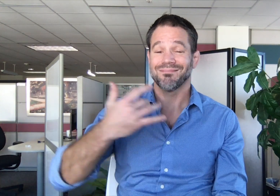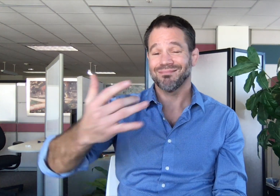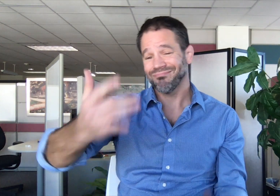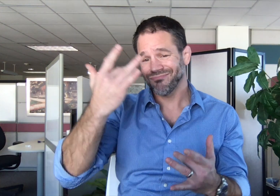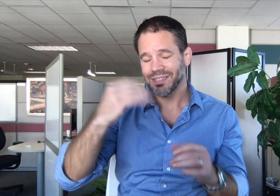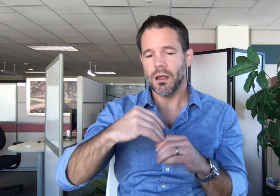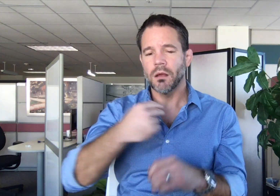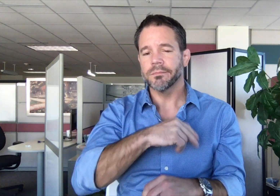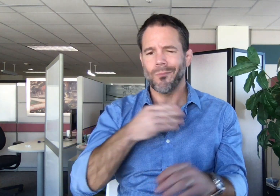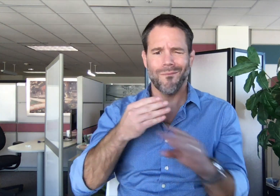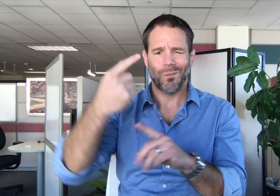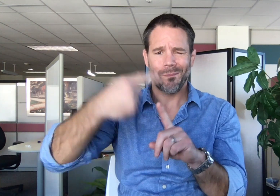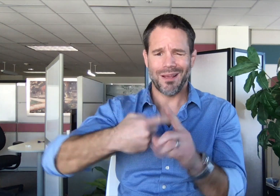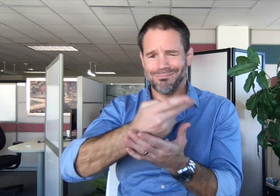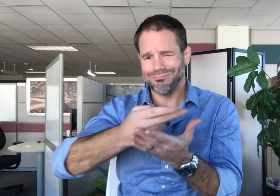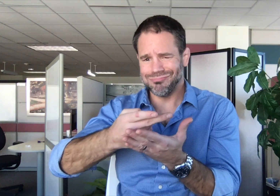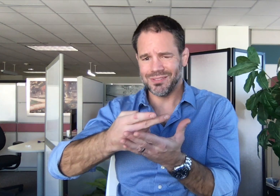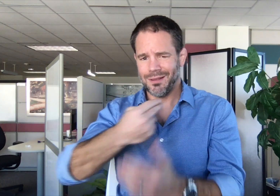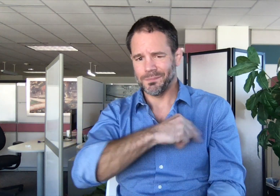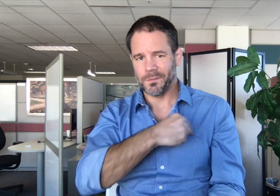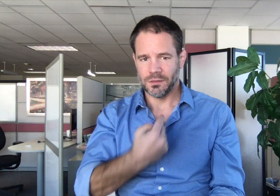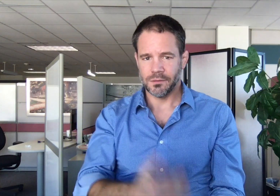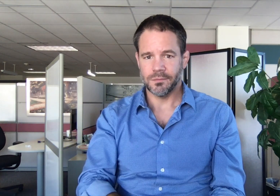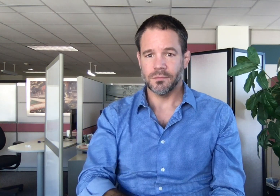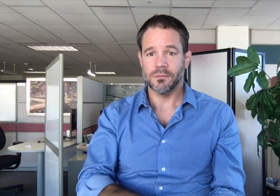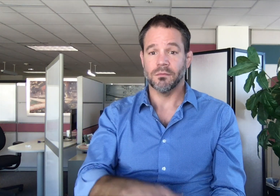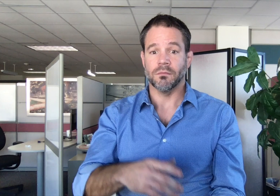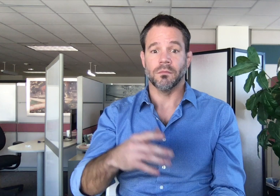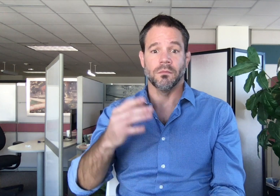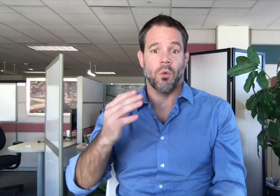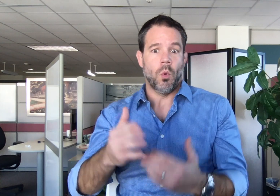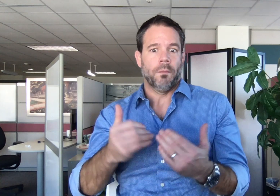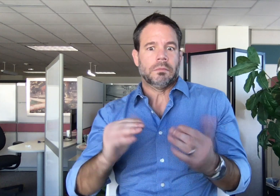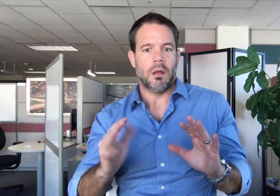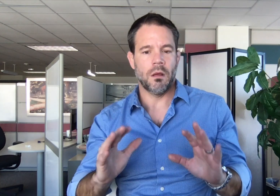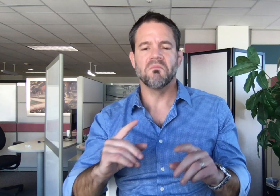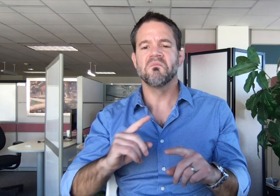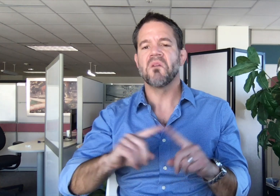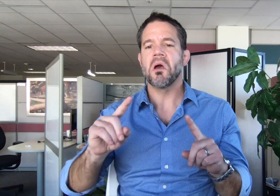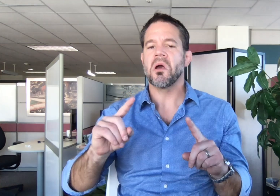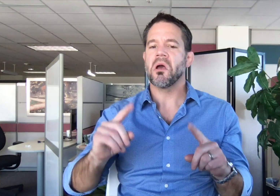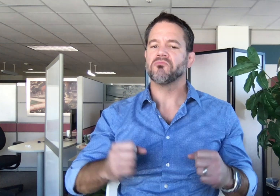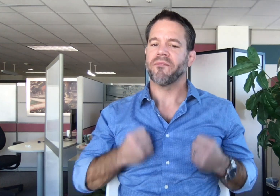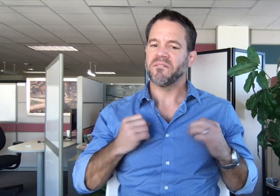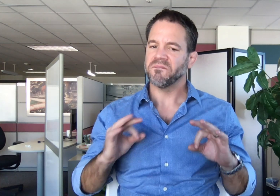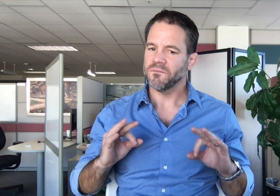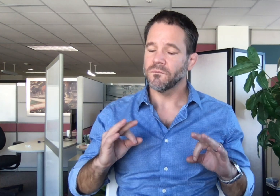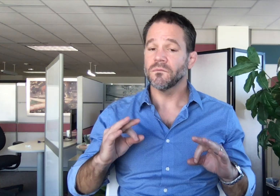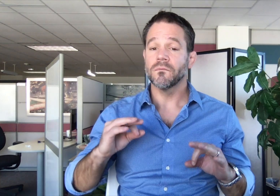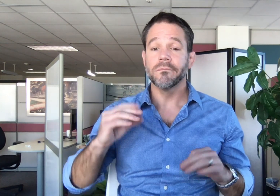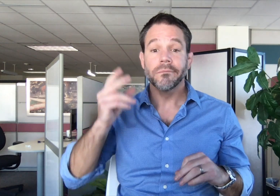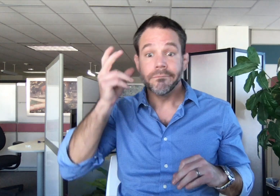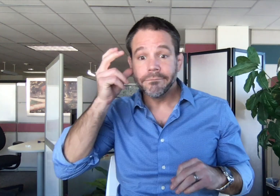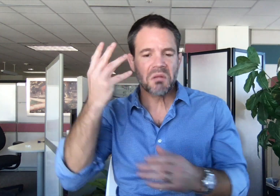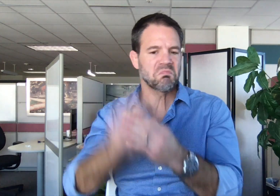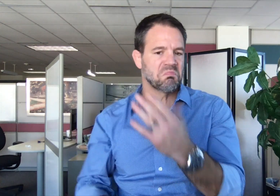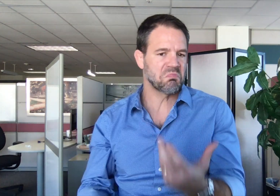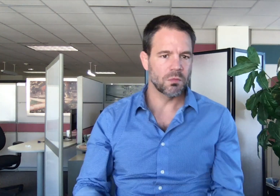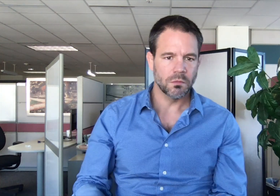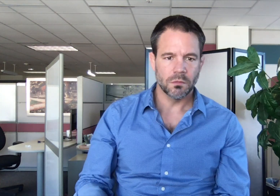After surviving the brush with death that lasted for more than a month, I woke up with profound hearing loss.